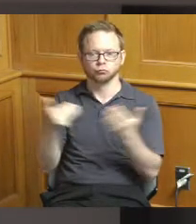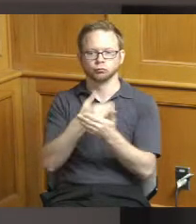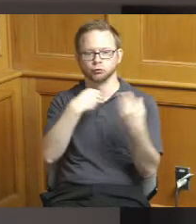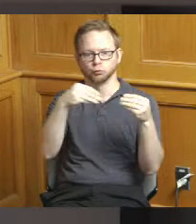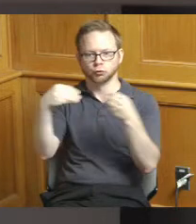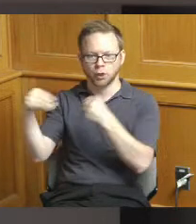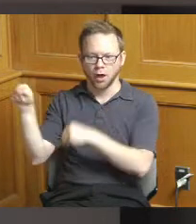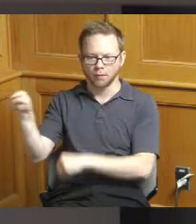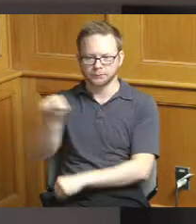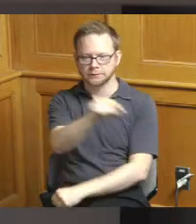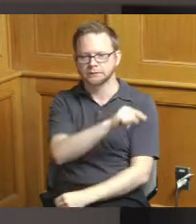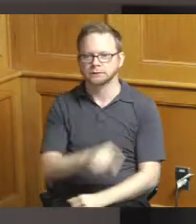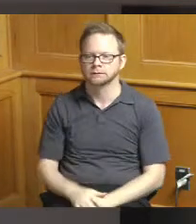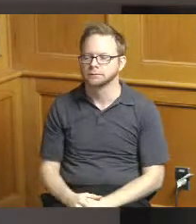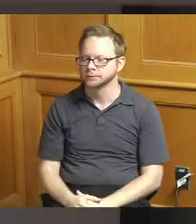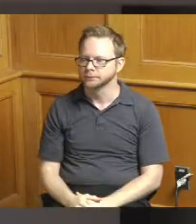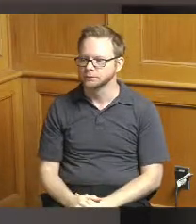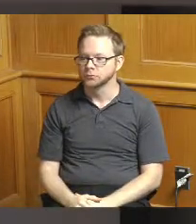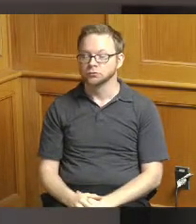moving on to the city of Norwood they